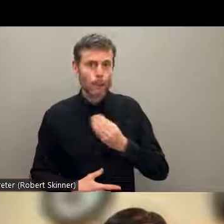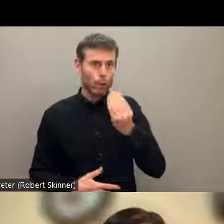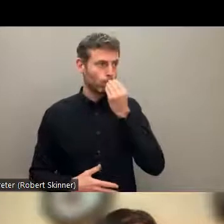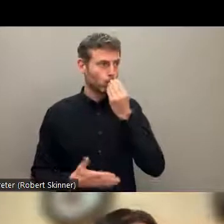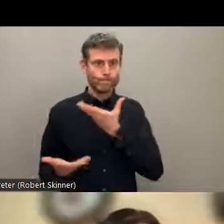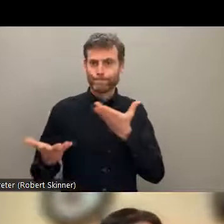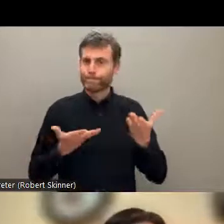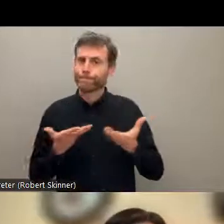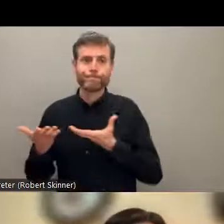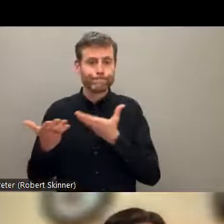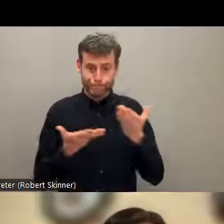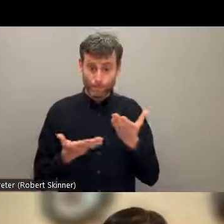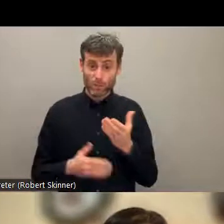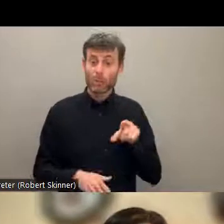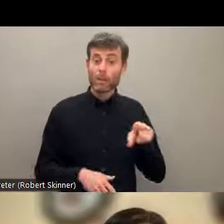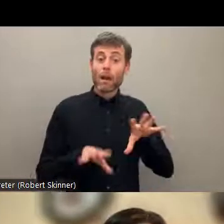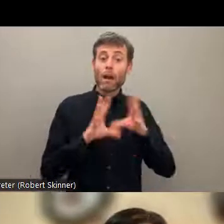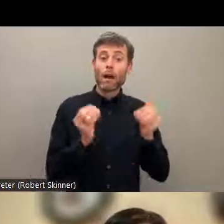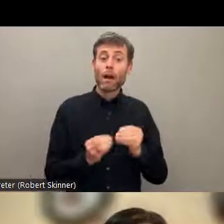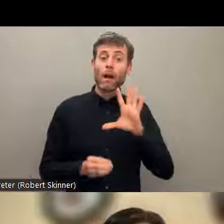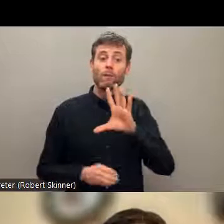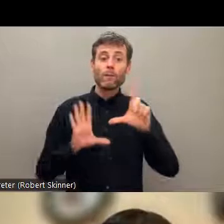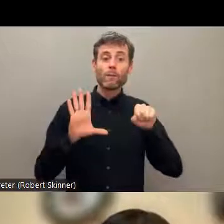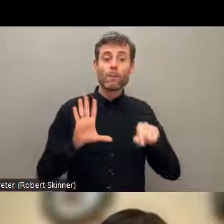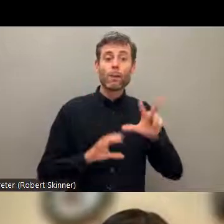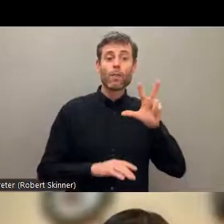study, like 55.44 highlighted that they did not receive any